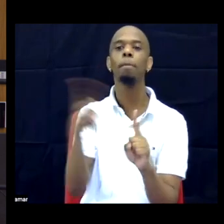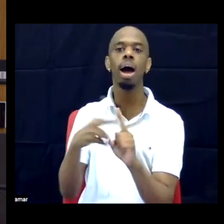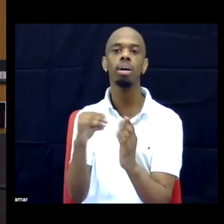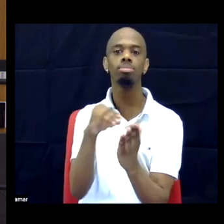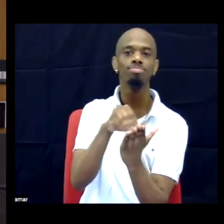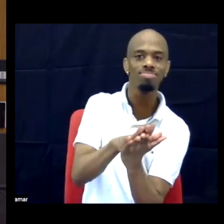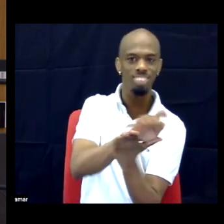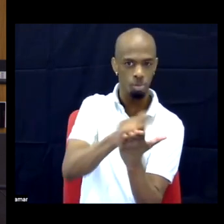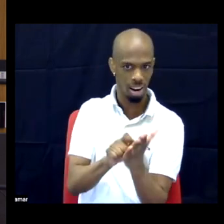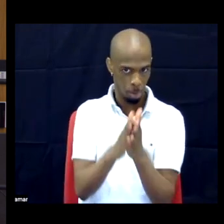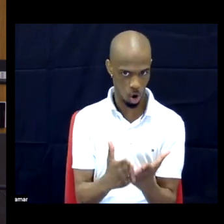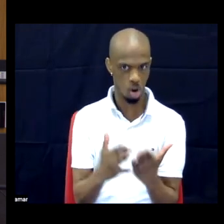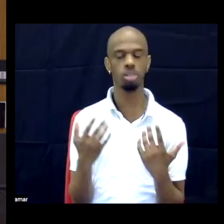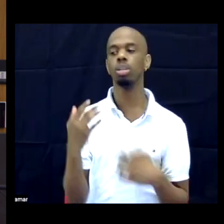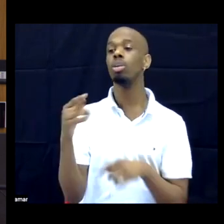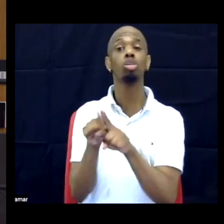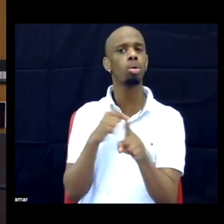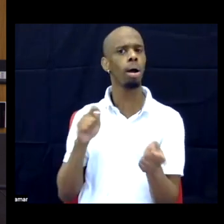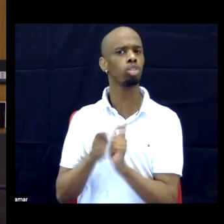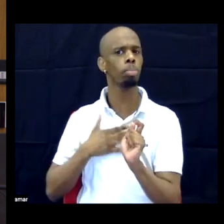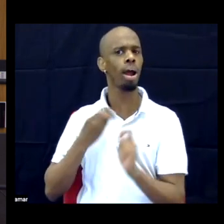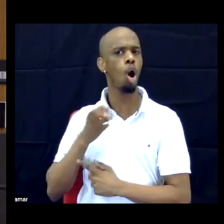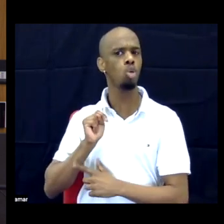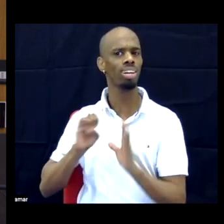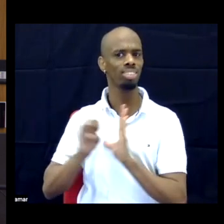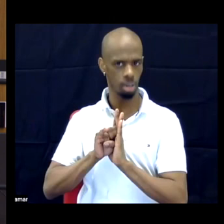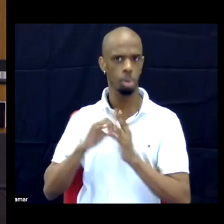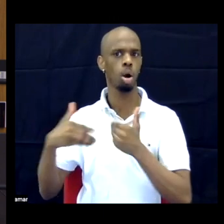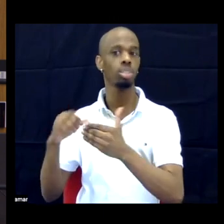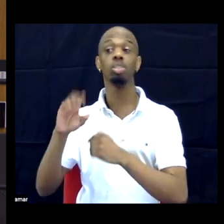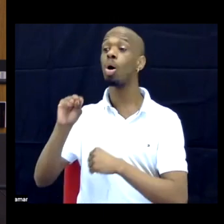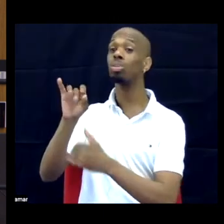Also I mentioned my own identity process, so I did the interviews in 2019.